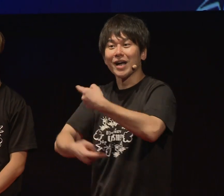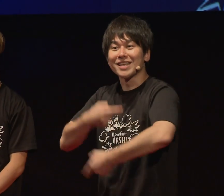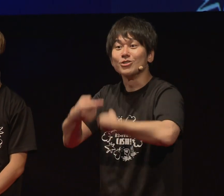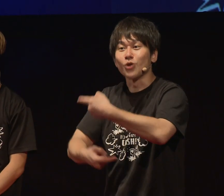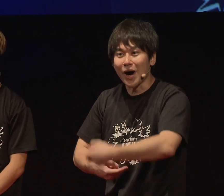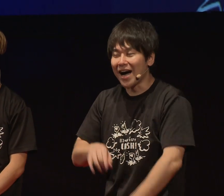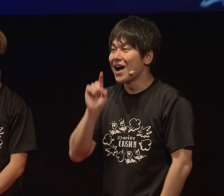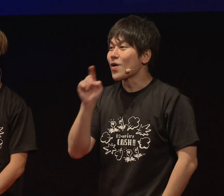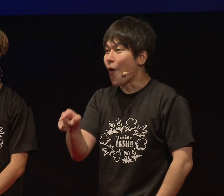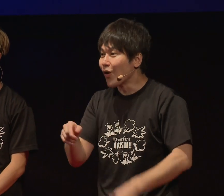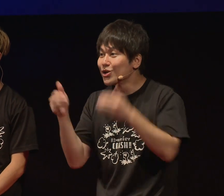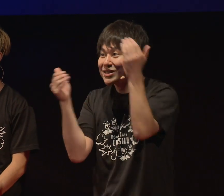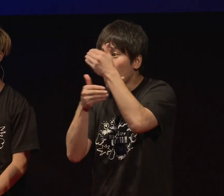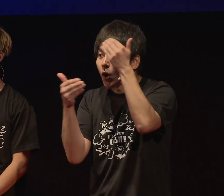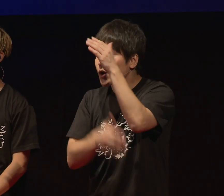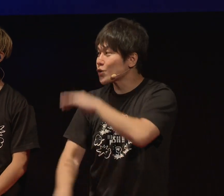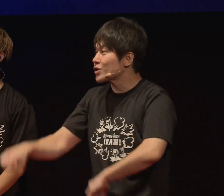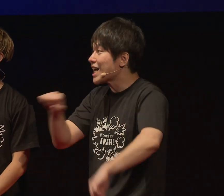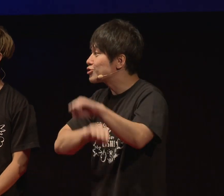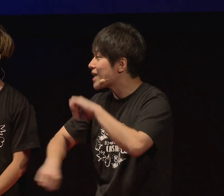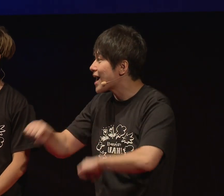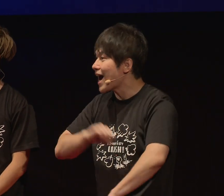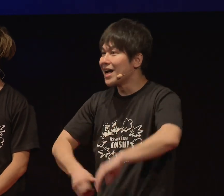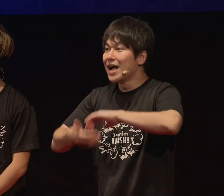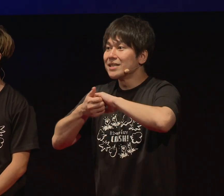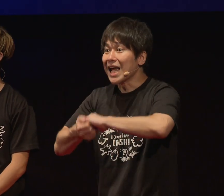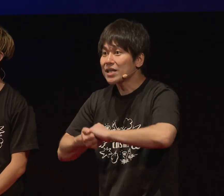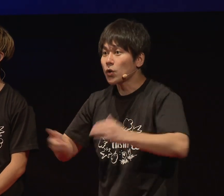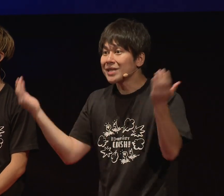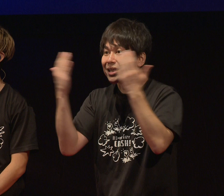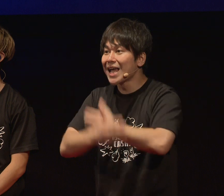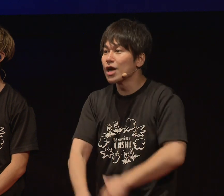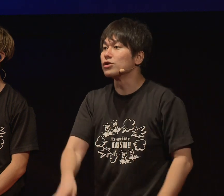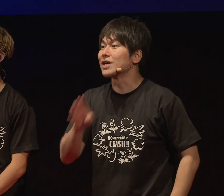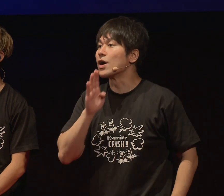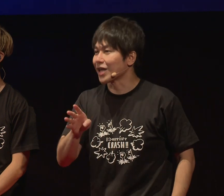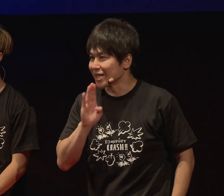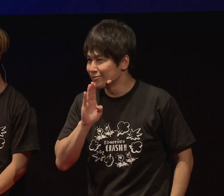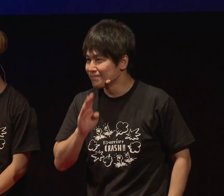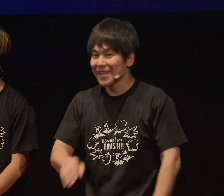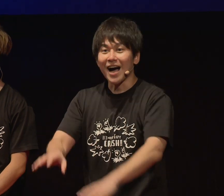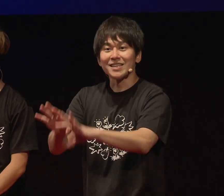Facial expressions and gestures come as a set with sign language.